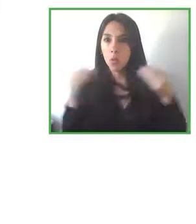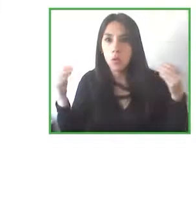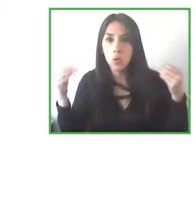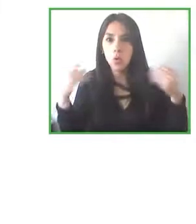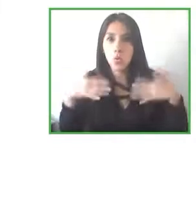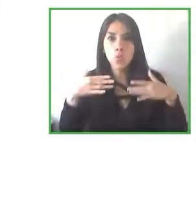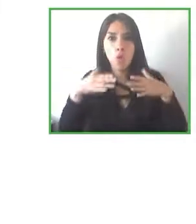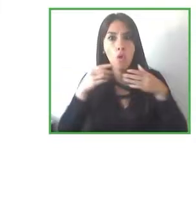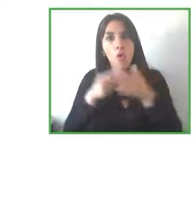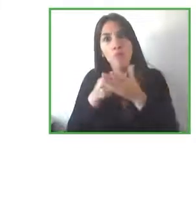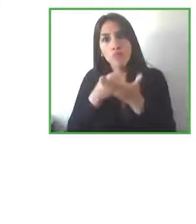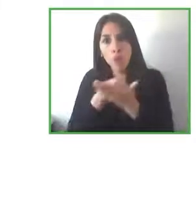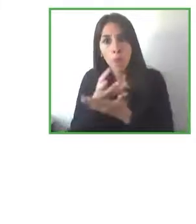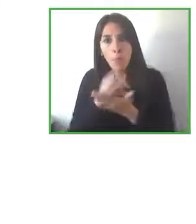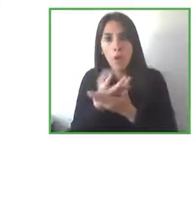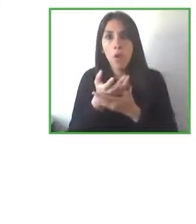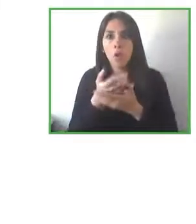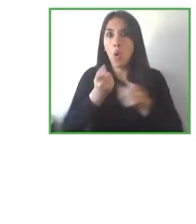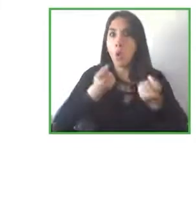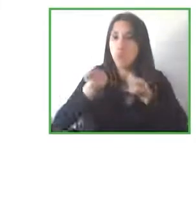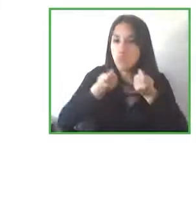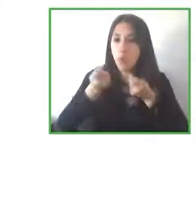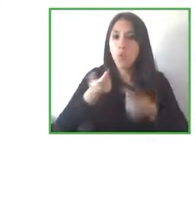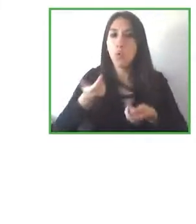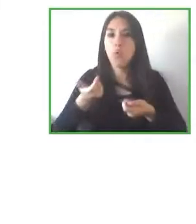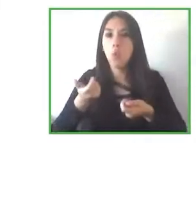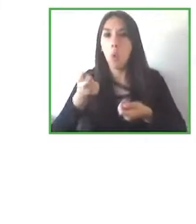such as Escuela de Gente or SubReader.